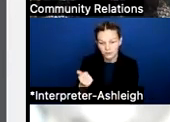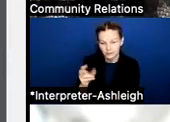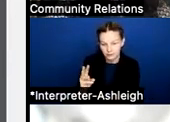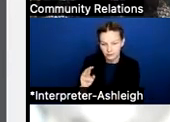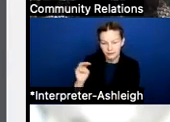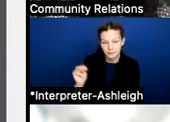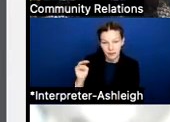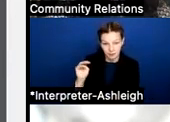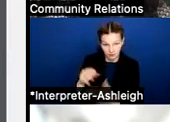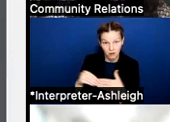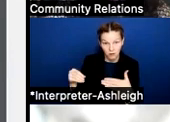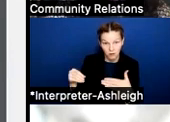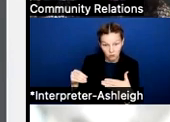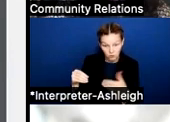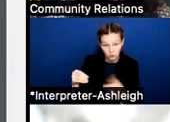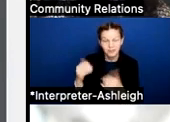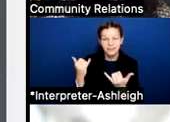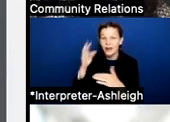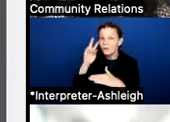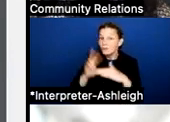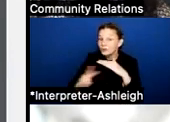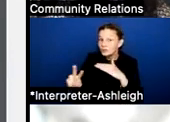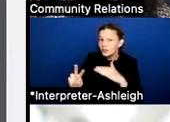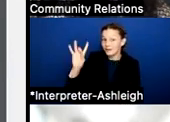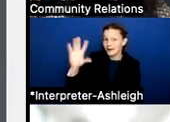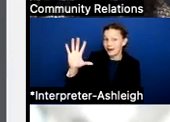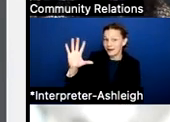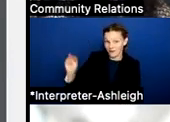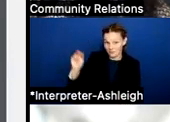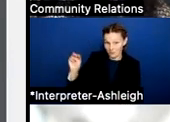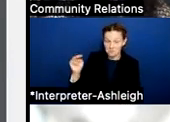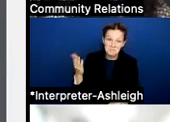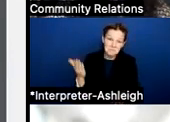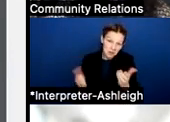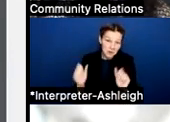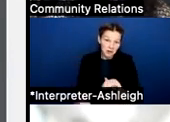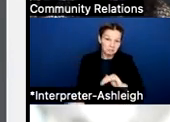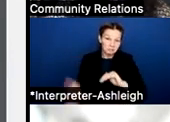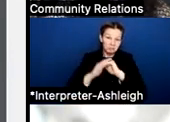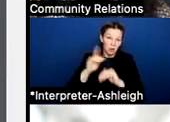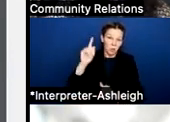it's projected to be 85 million. And it could grow to possibly over 100 million before the end of the year.